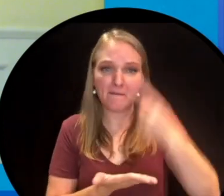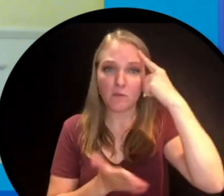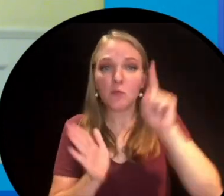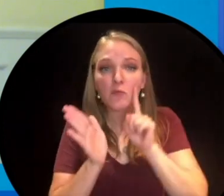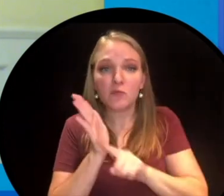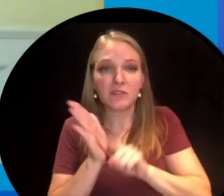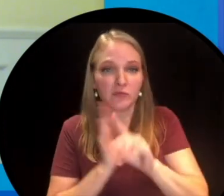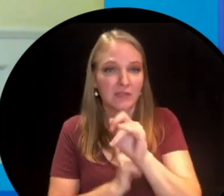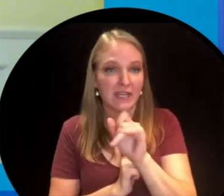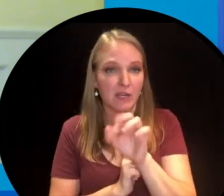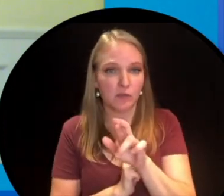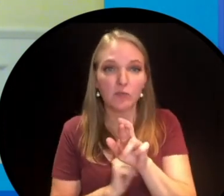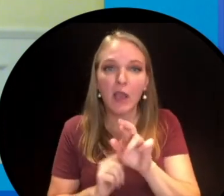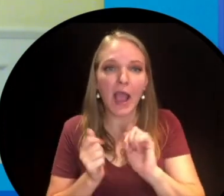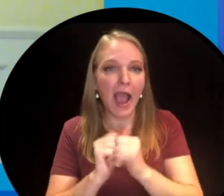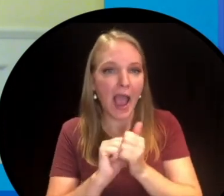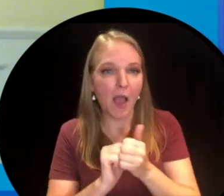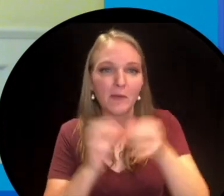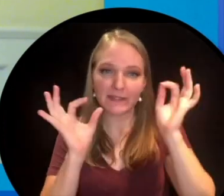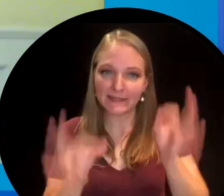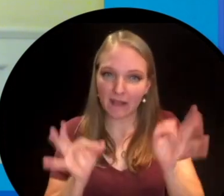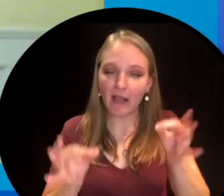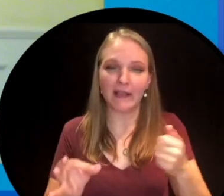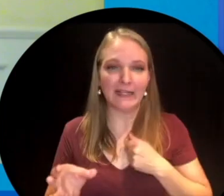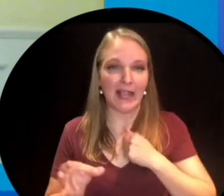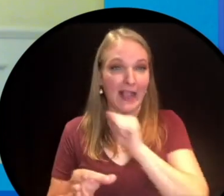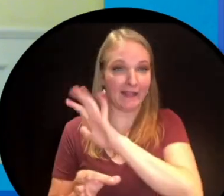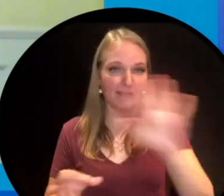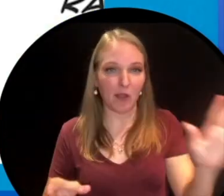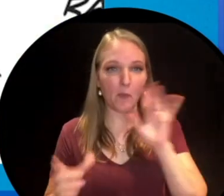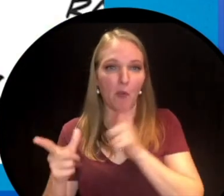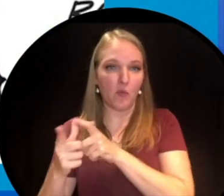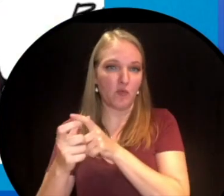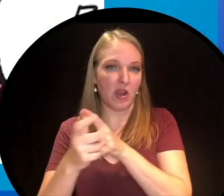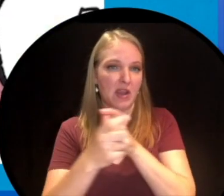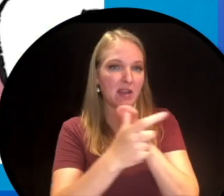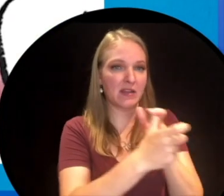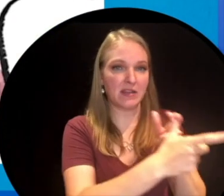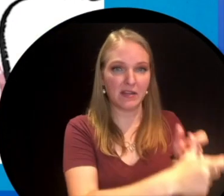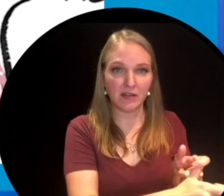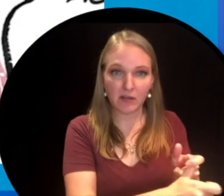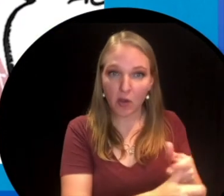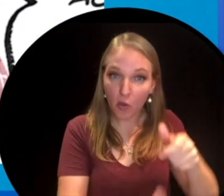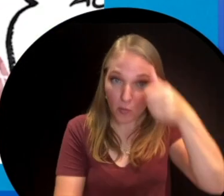research and the way he decided to do this was to run across Canada. Now don't forget this is a guy